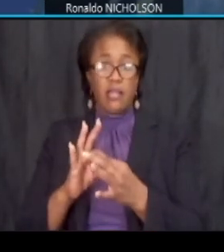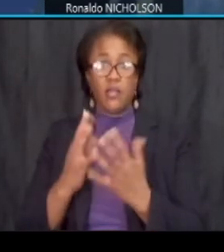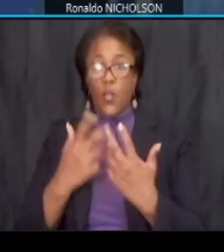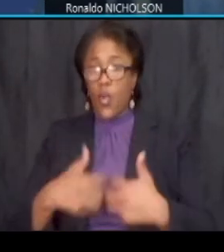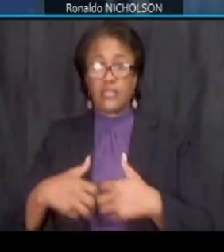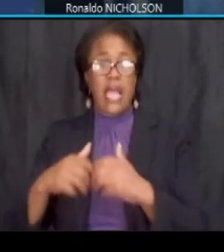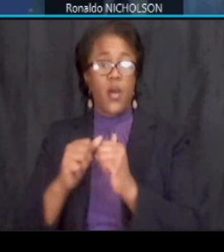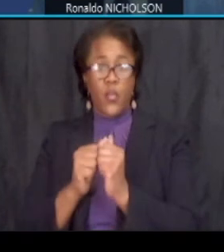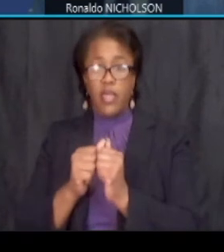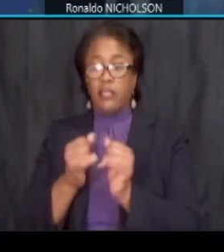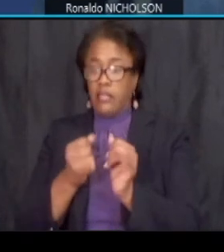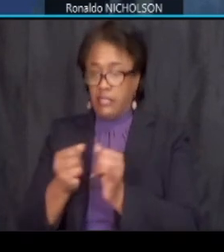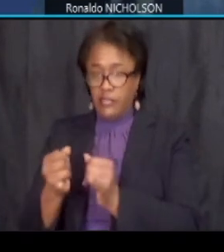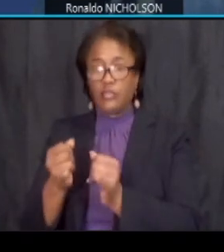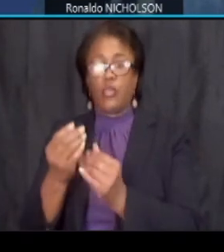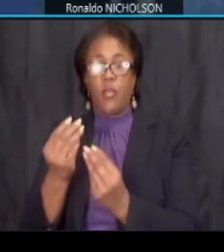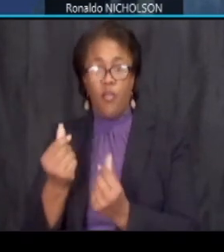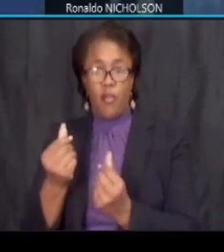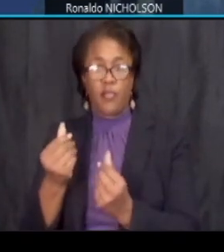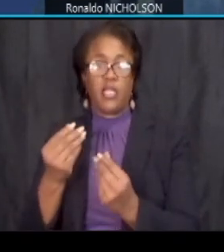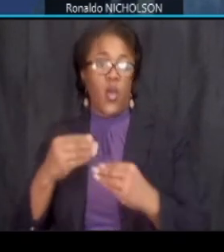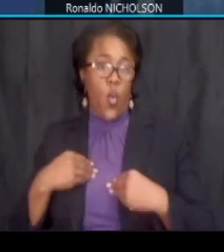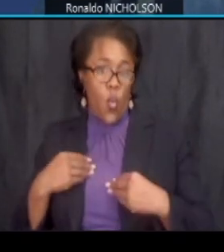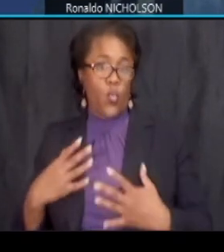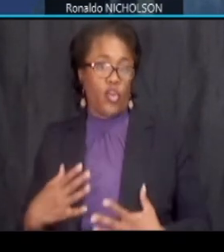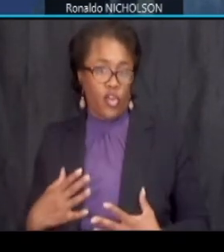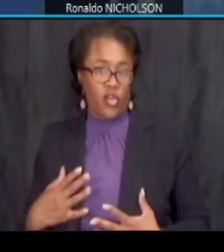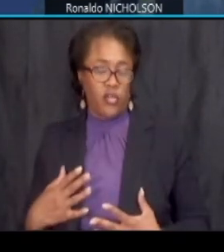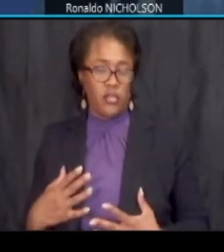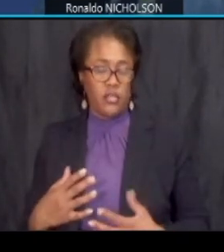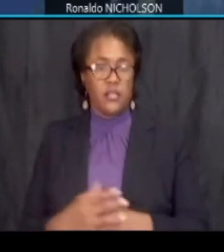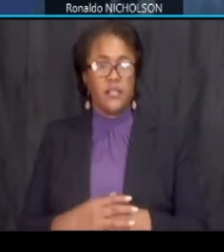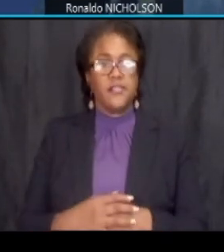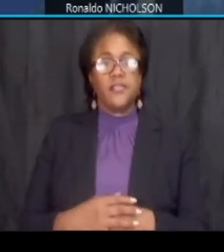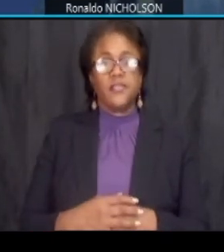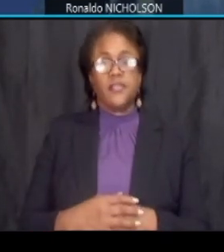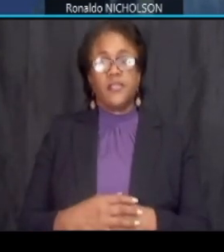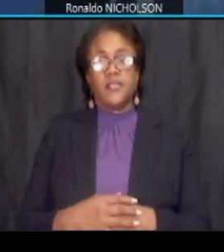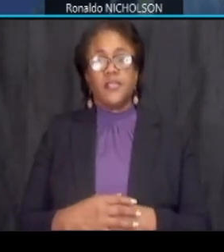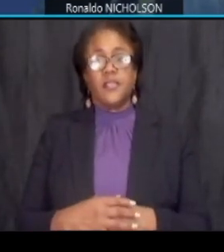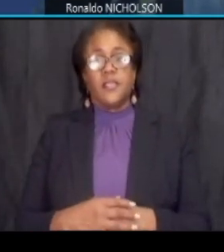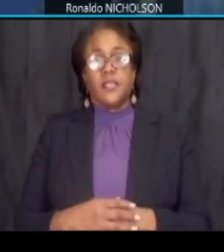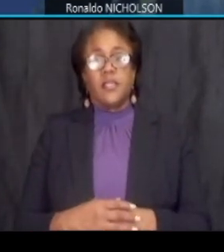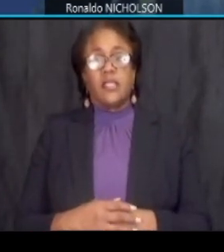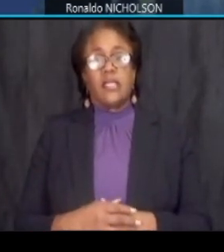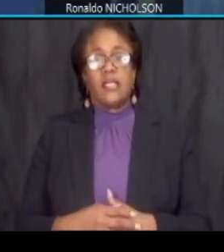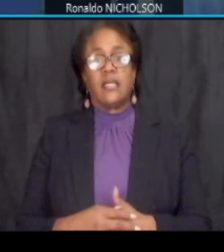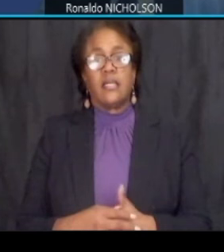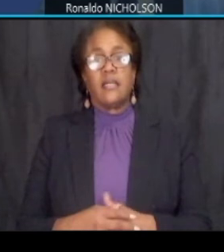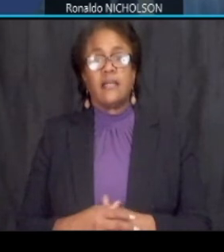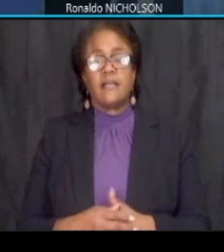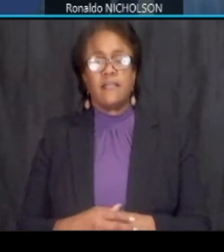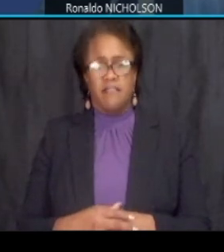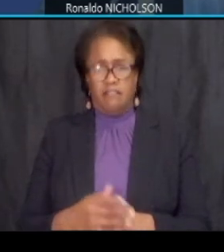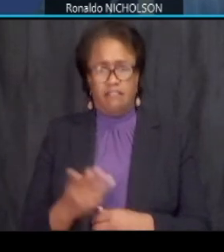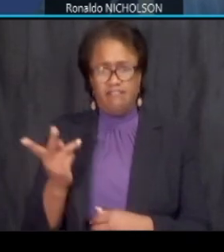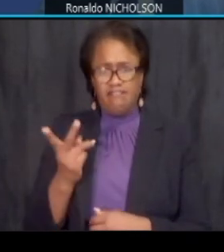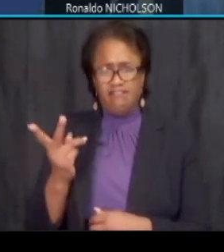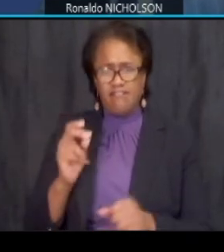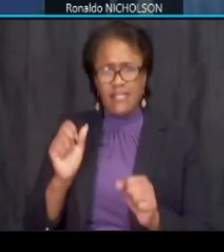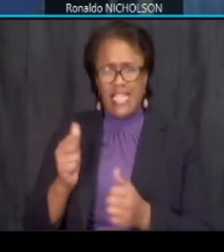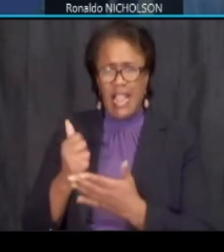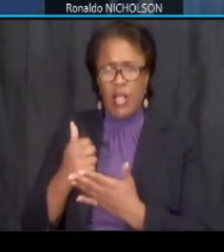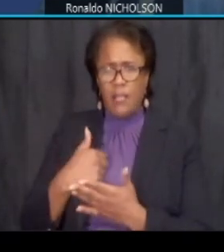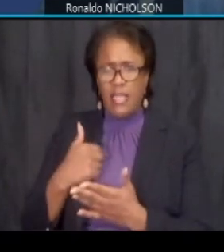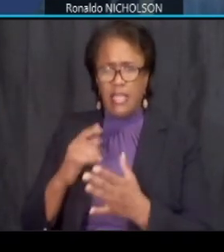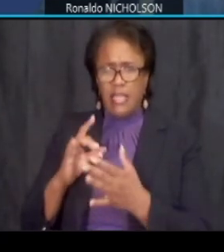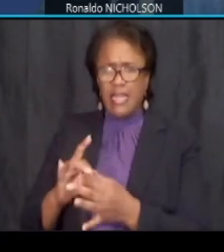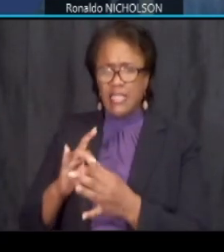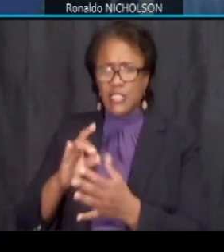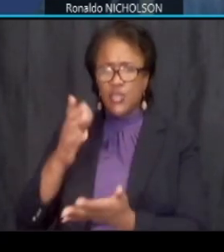the individual property owner um prakash or paul can you help me out on the stop there uh